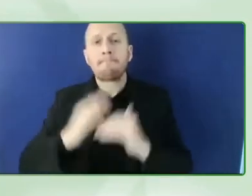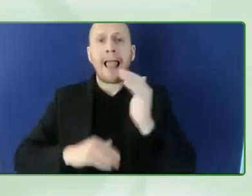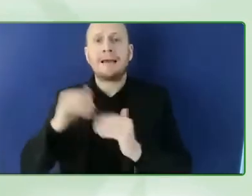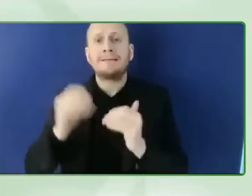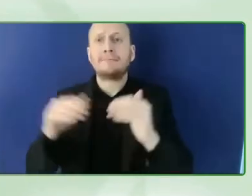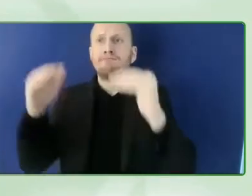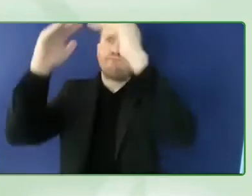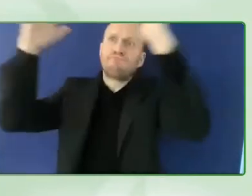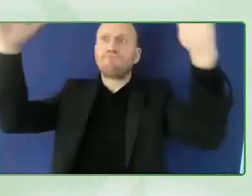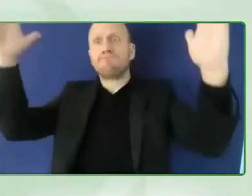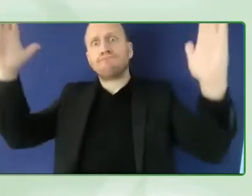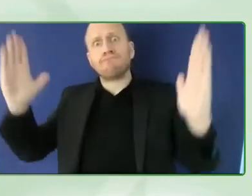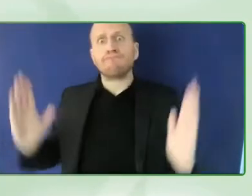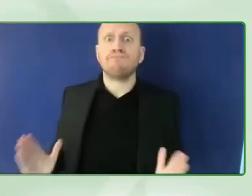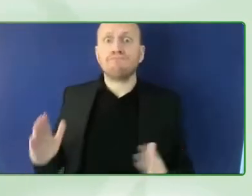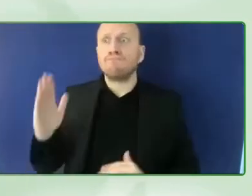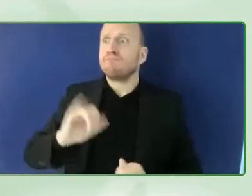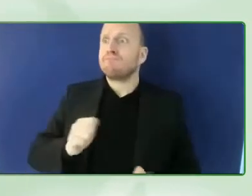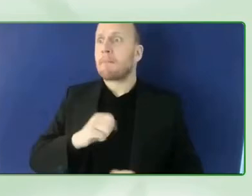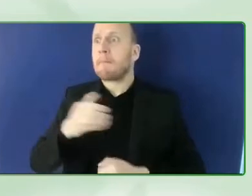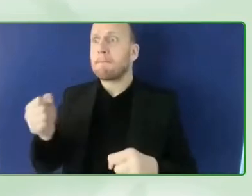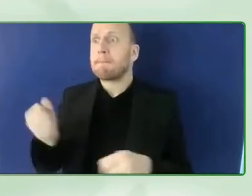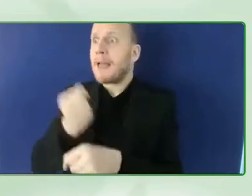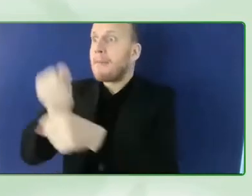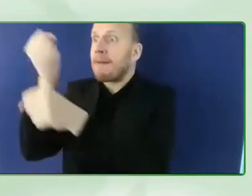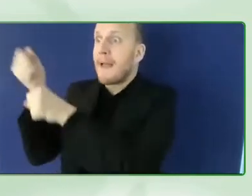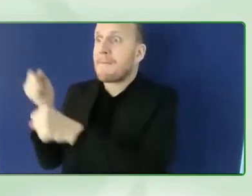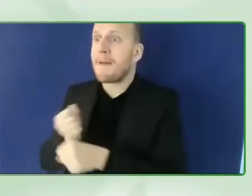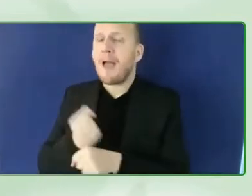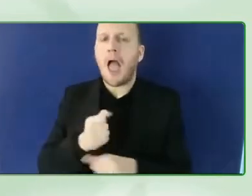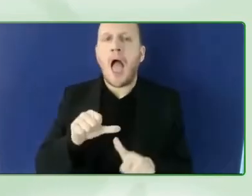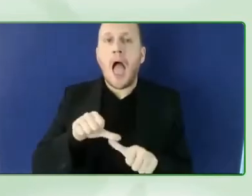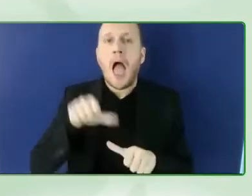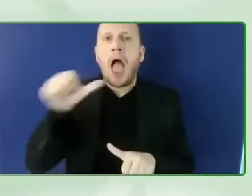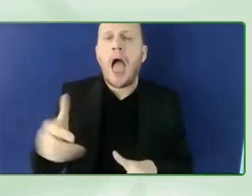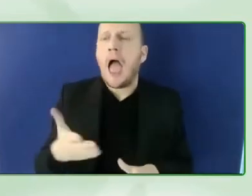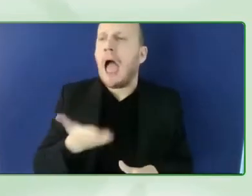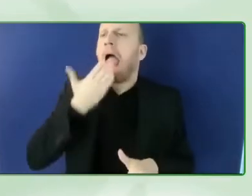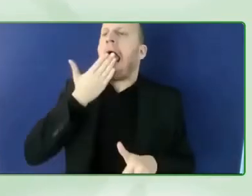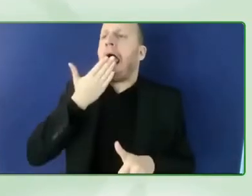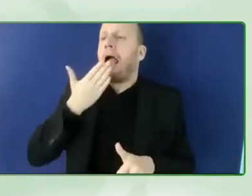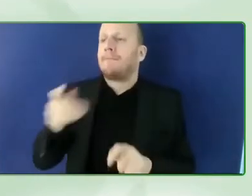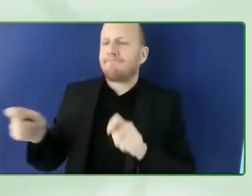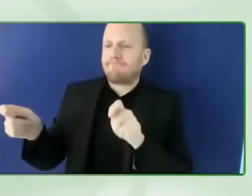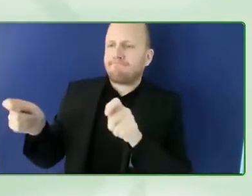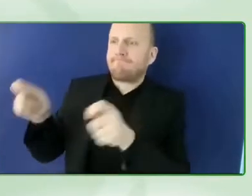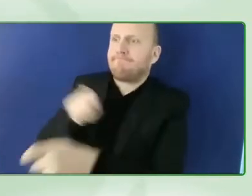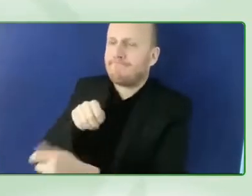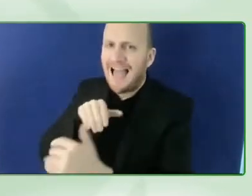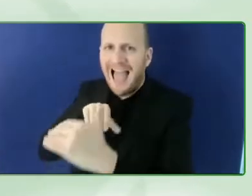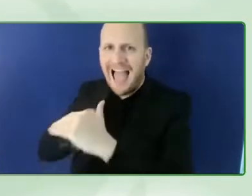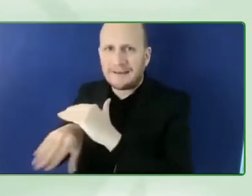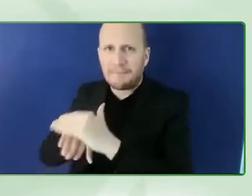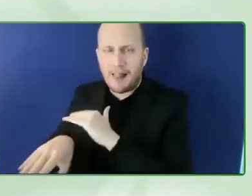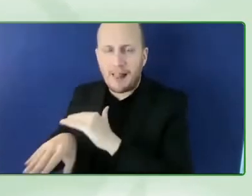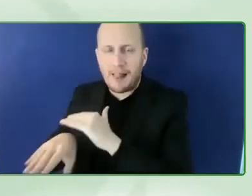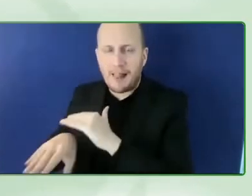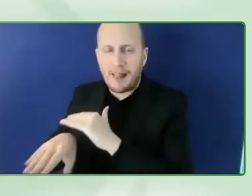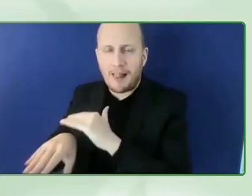then we have to fix it we make services for the clients and then we have to adjust them